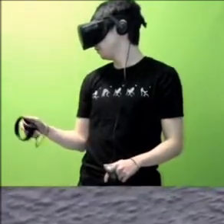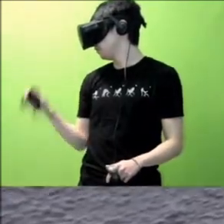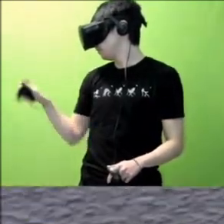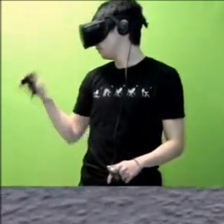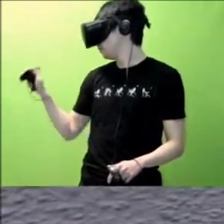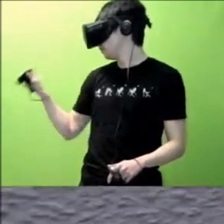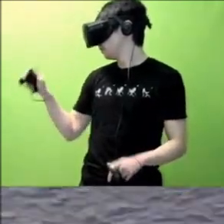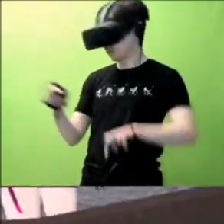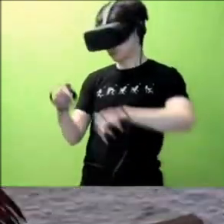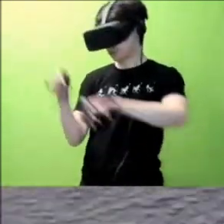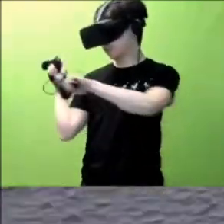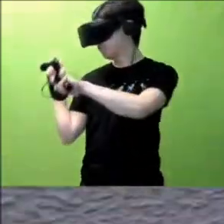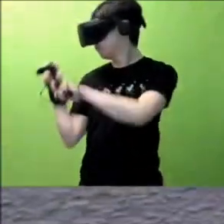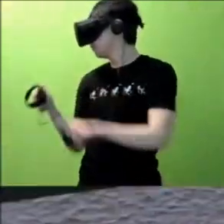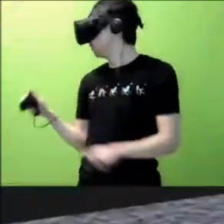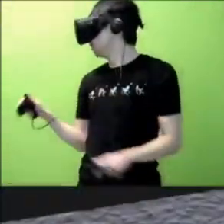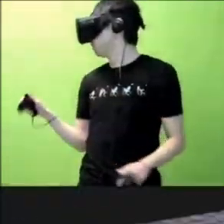Yep. Leave